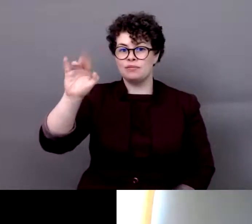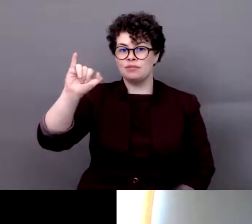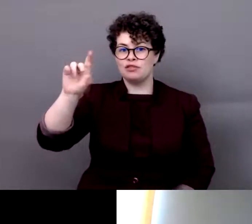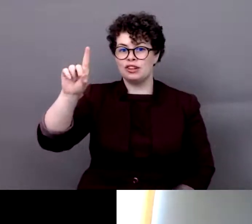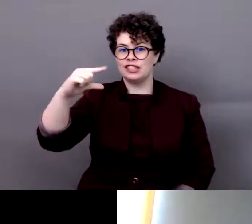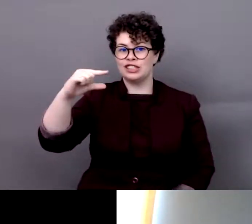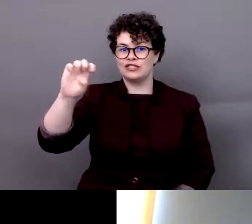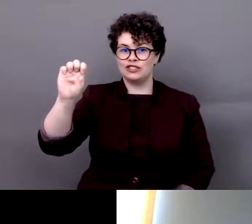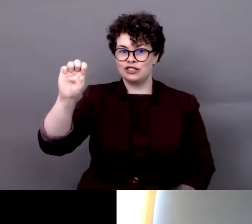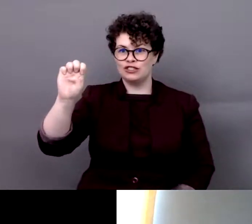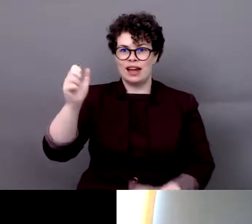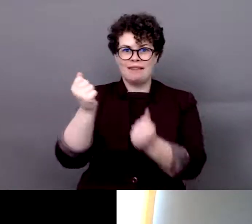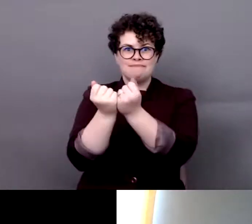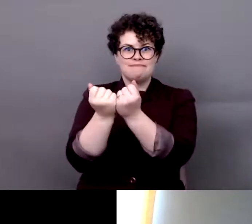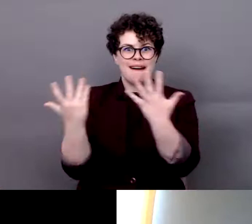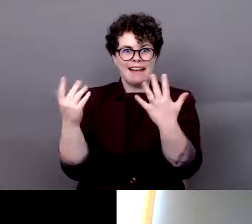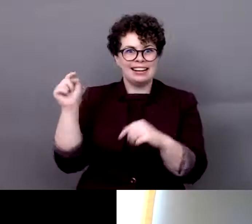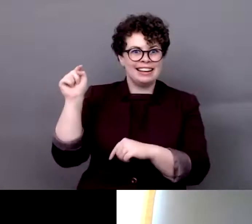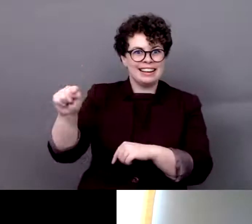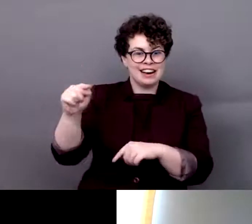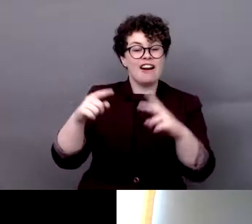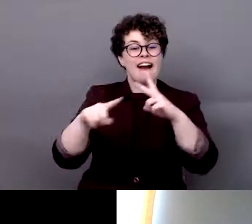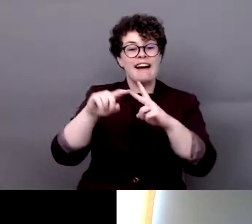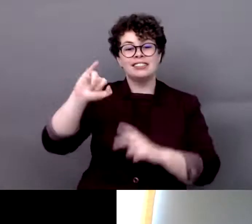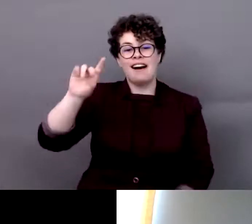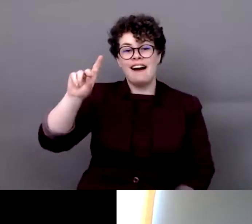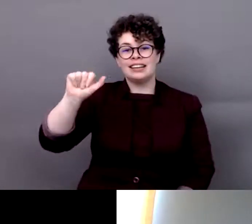alumni who are here, (saying name) a fellow, it's